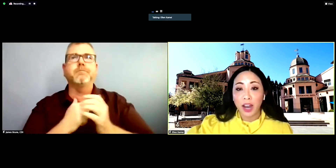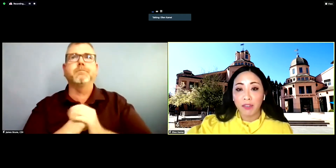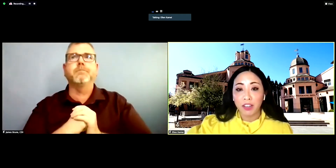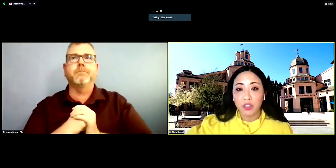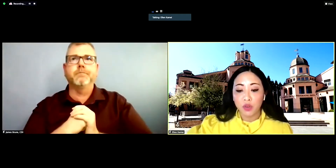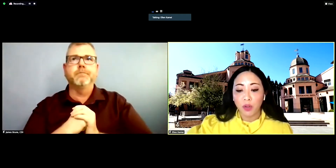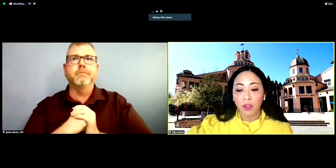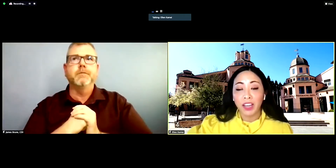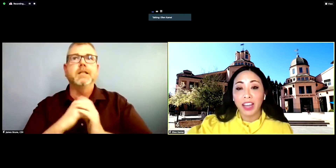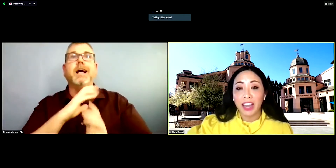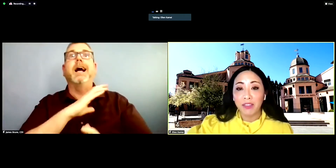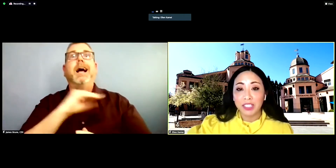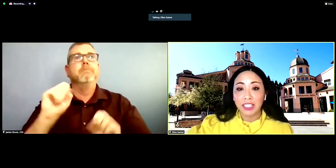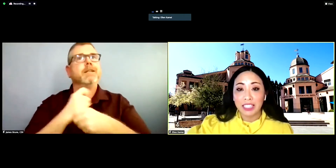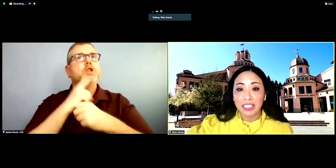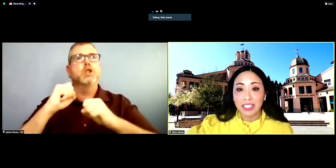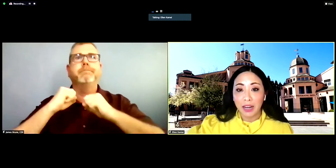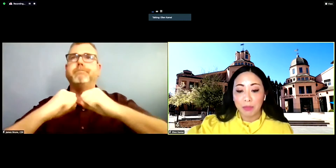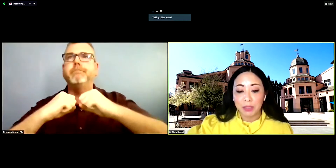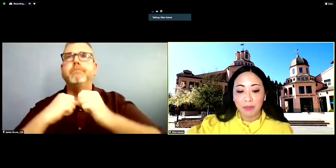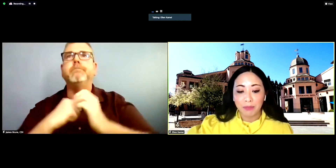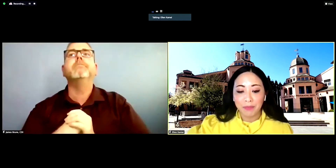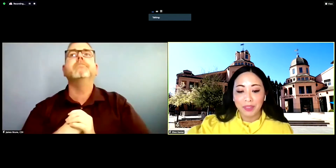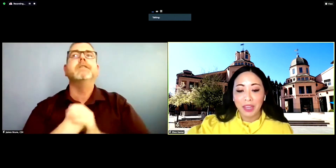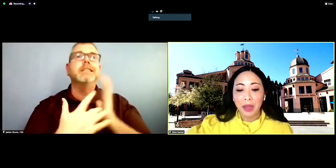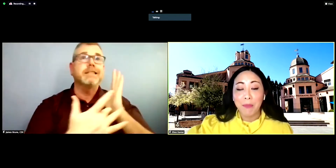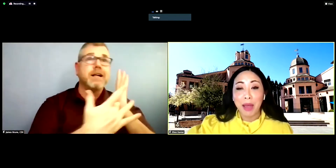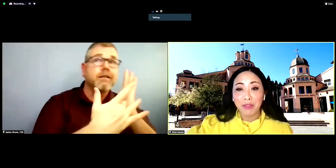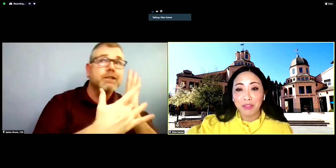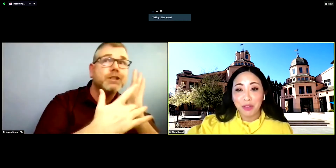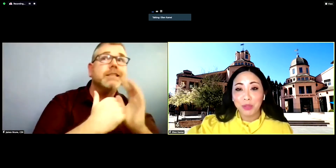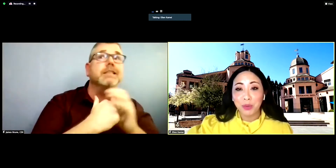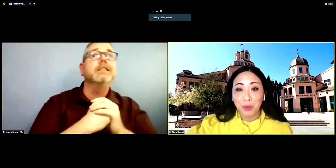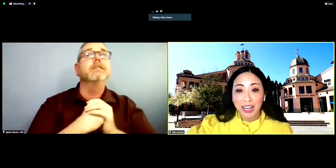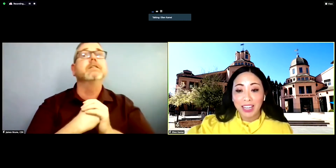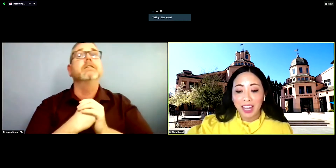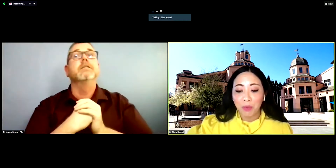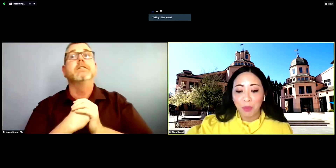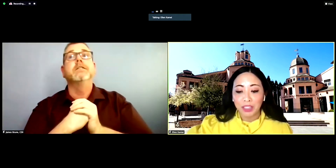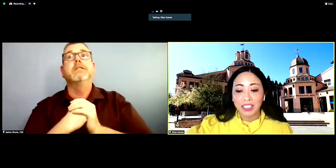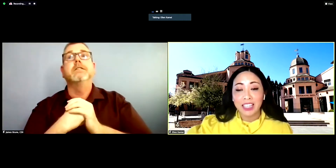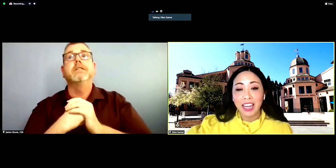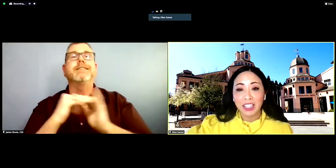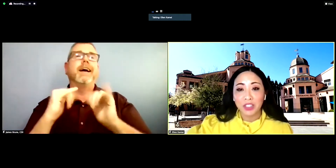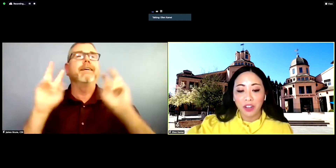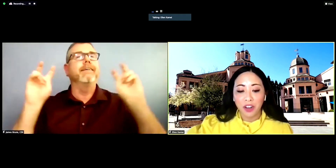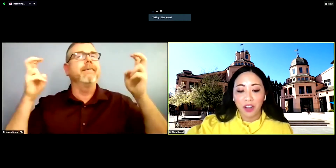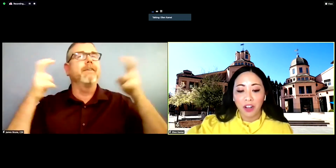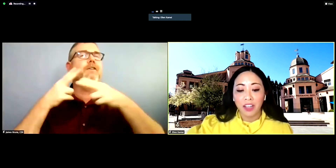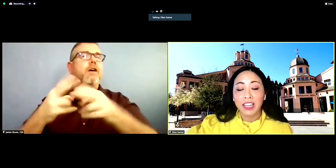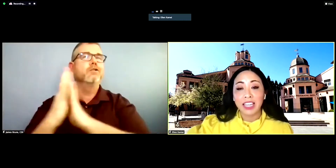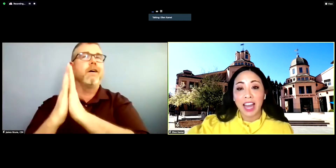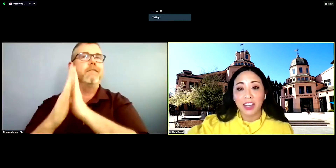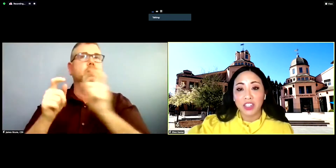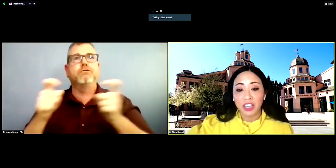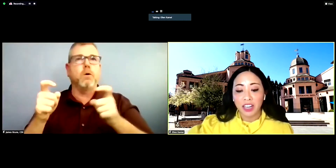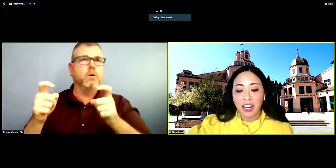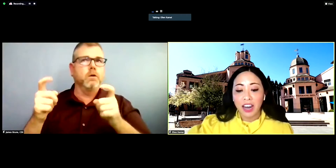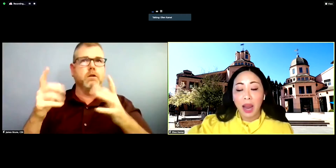traffic control and facility setups. Mountain View was ready and willing to answer the call to action